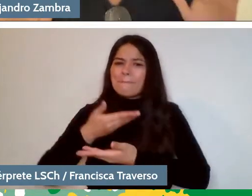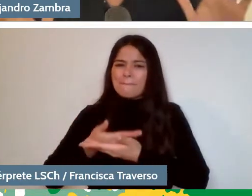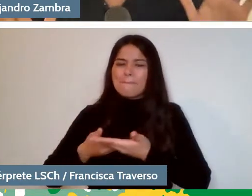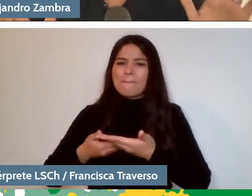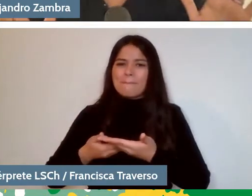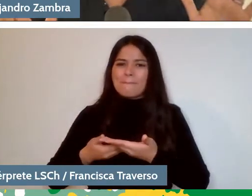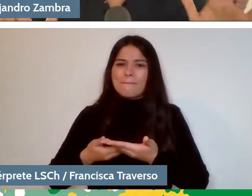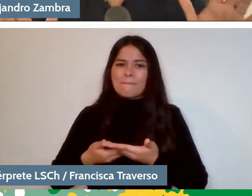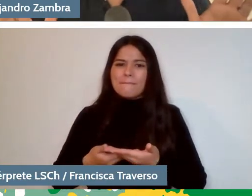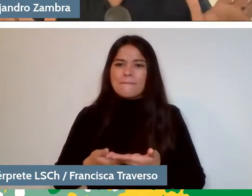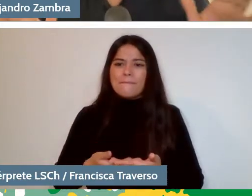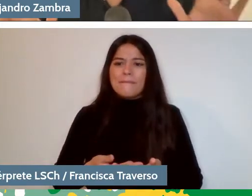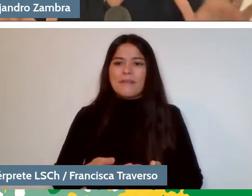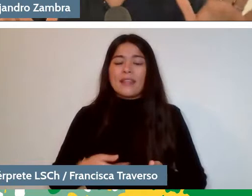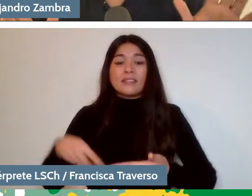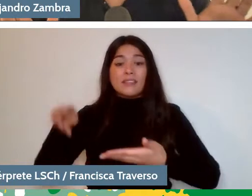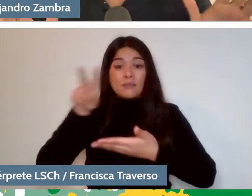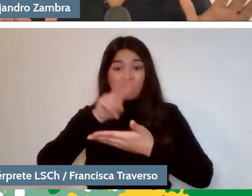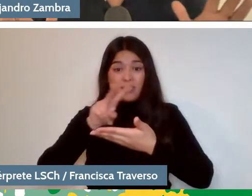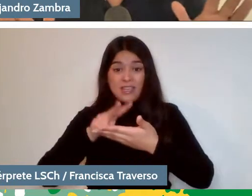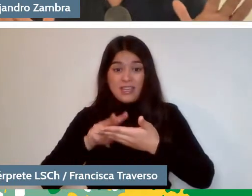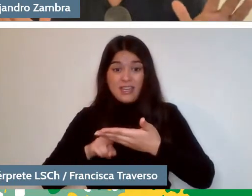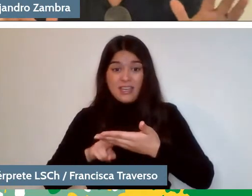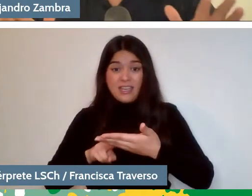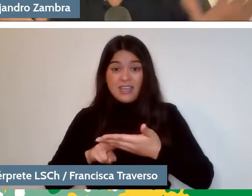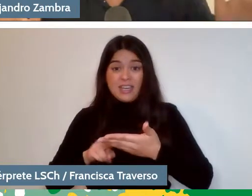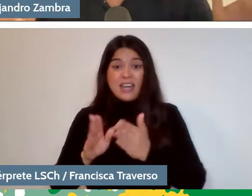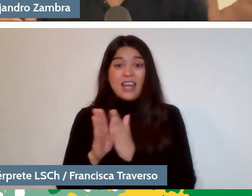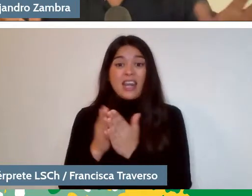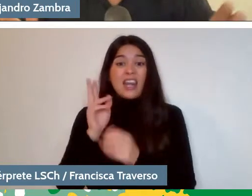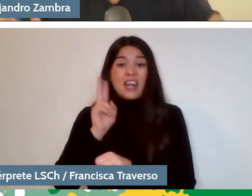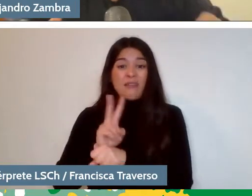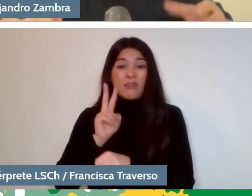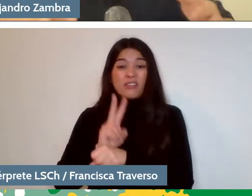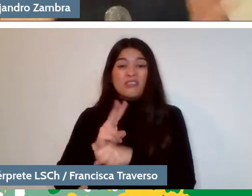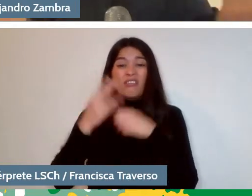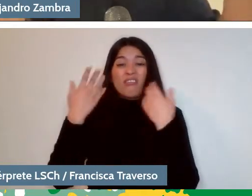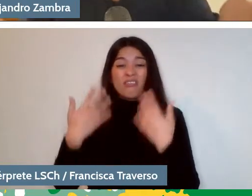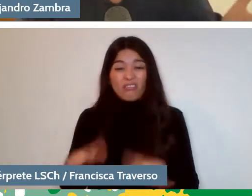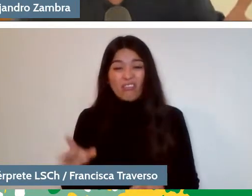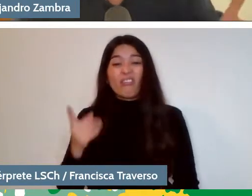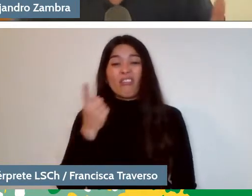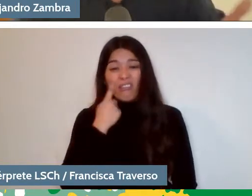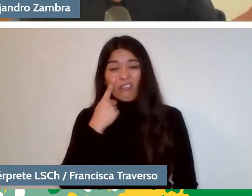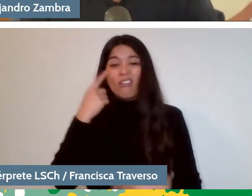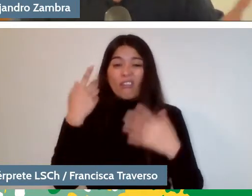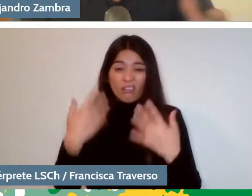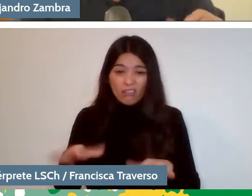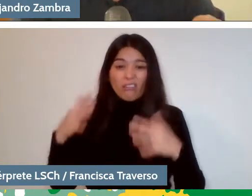"Let's read the book that we know that the teacher read ten times or that he has been reading and teaching for twenty years.